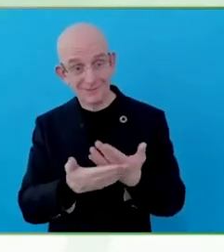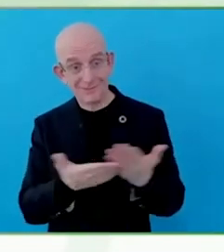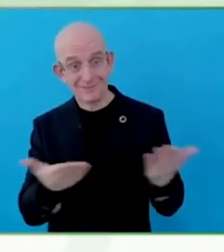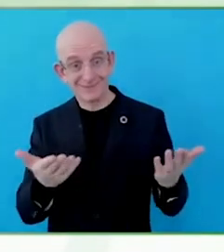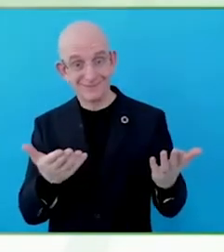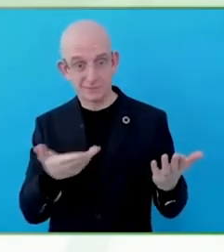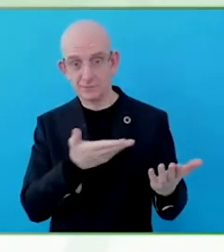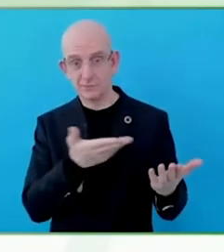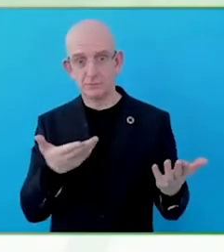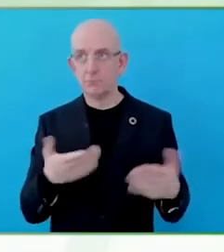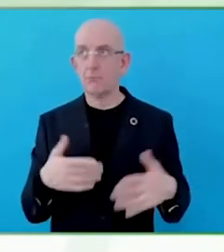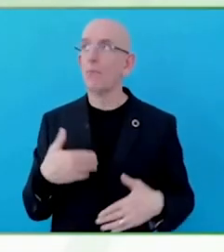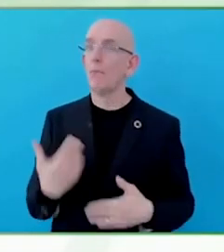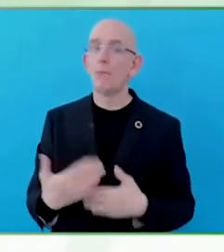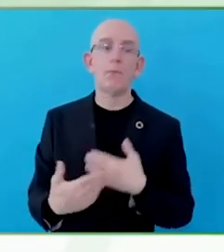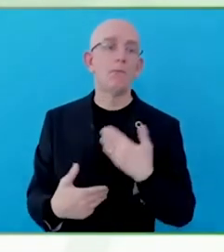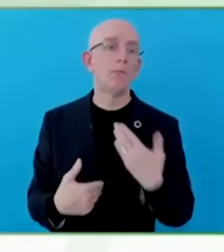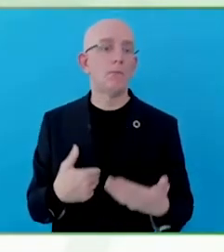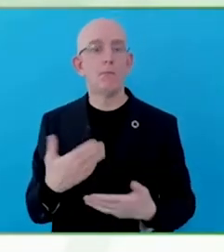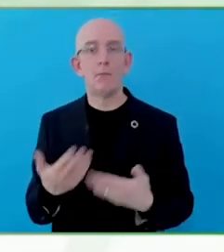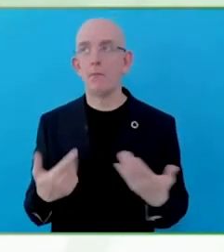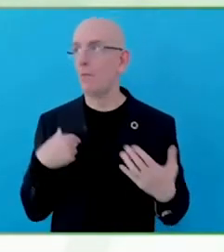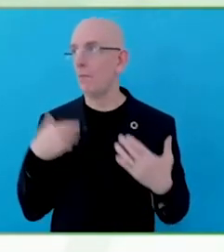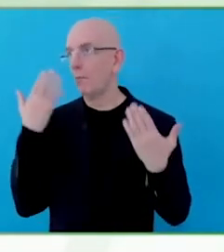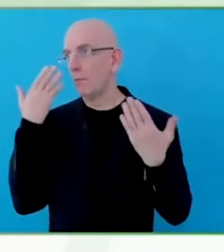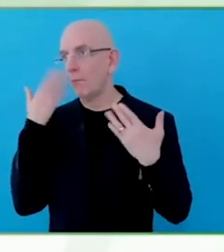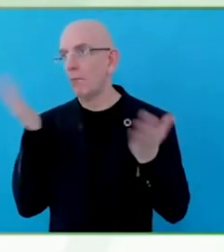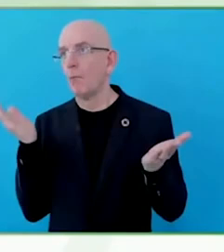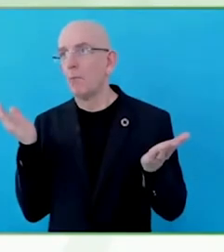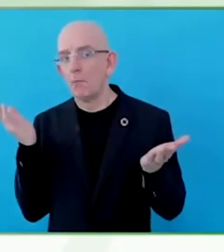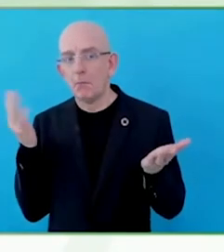Information is the main problem with this.